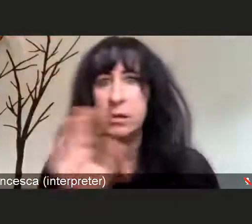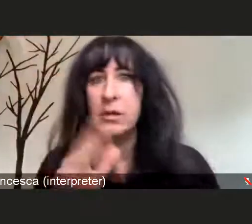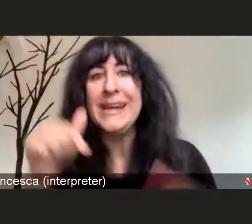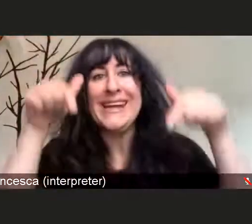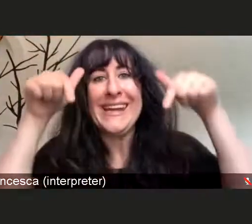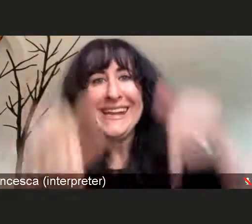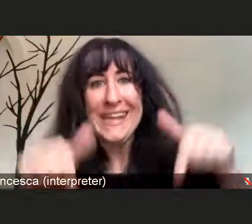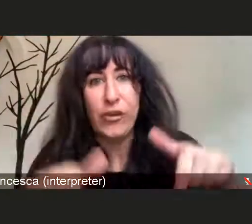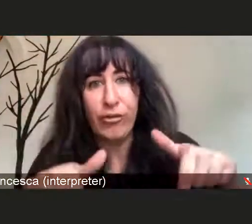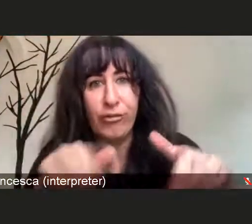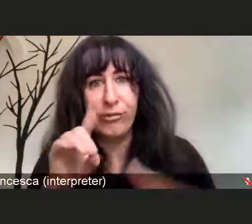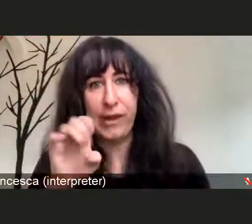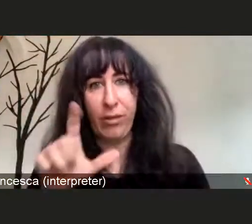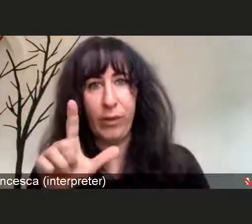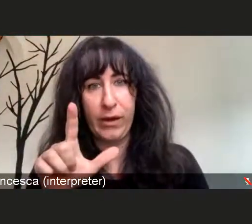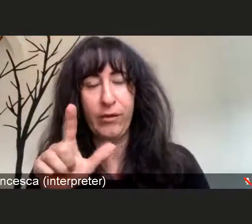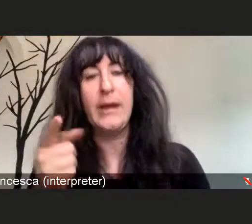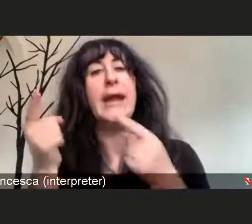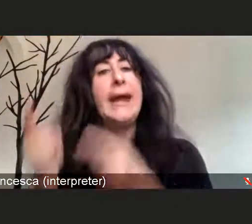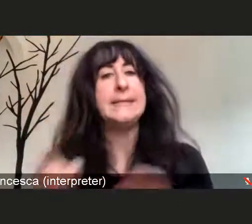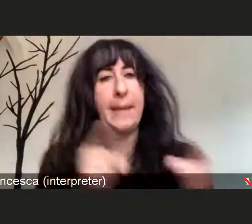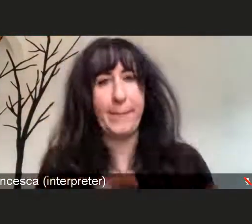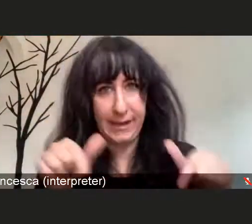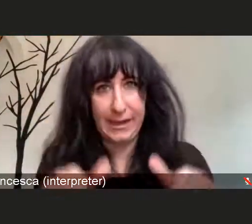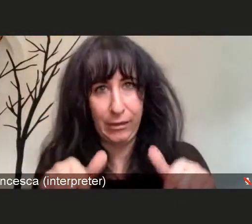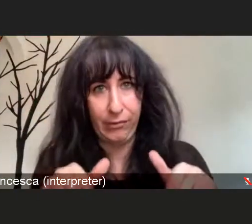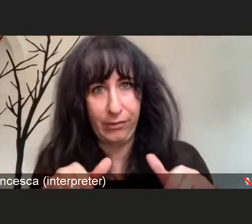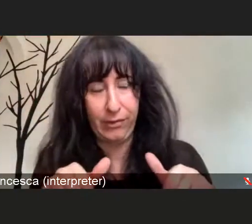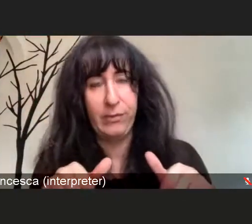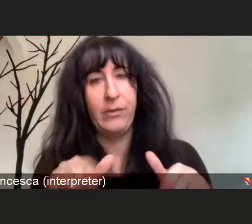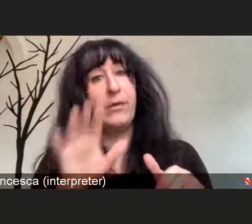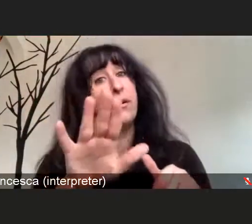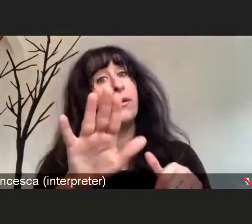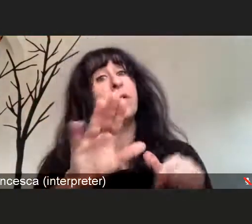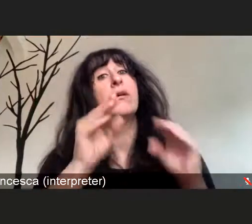What I can say is that overall, the treatment for COVID-19